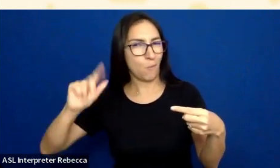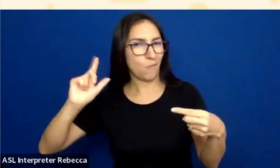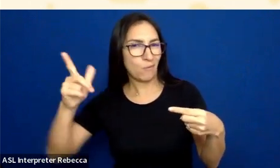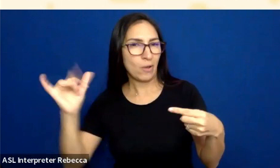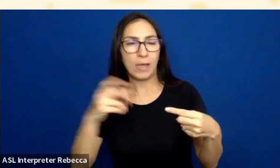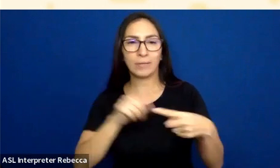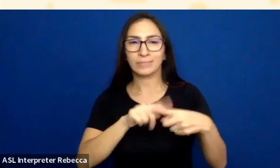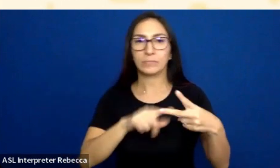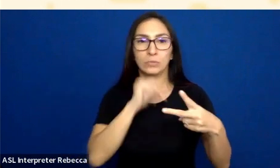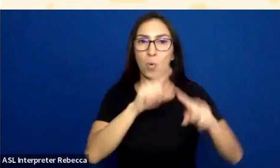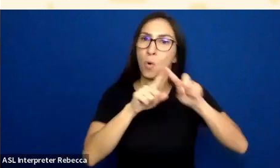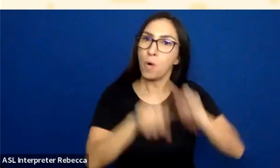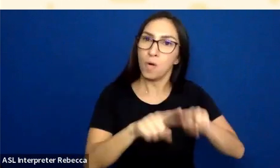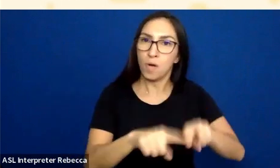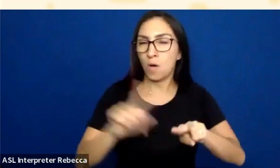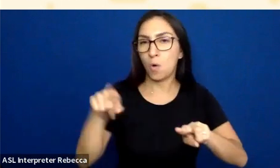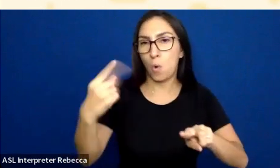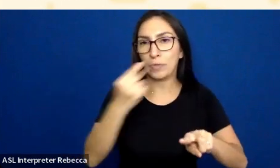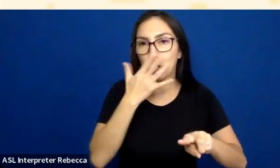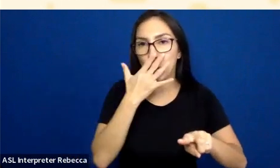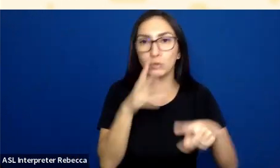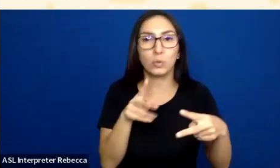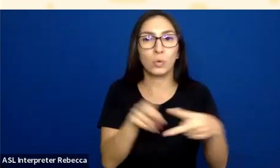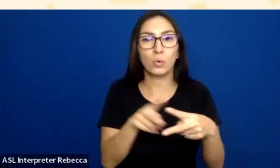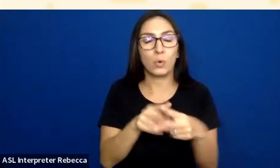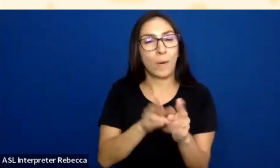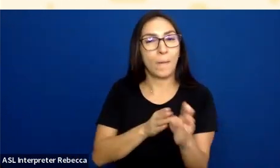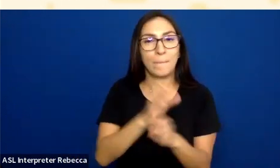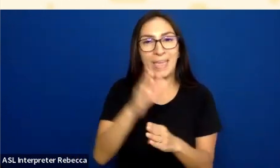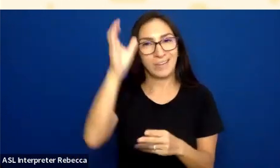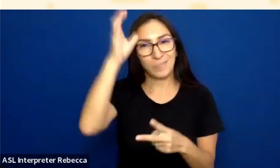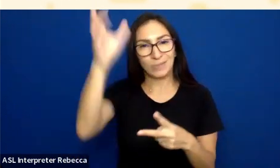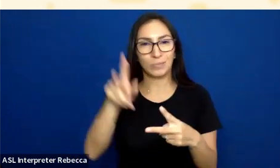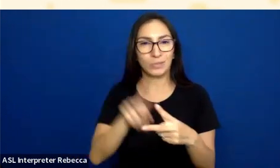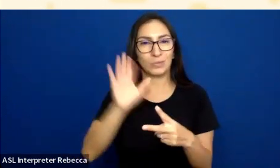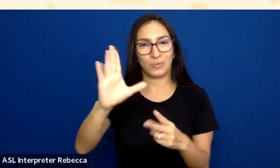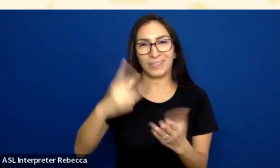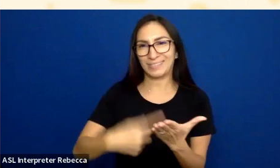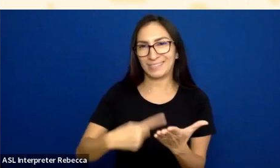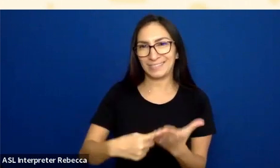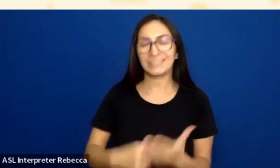So these are the two main principles that we are going to talk about. And to talk about all of that, I am going to try to,